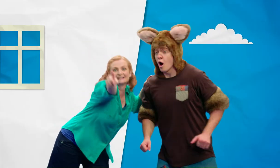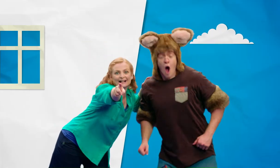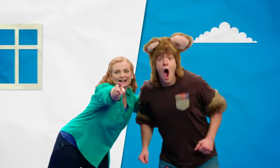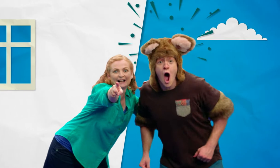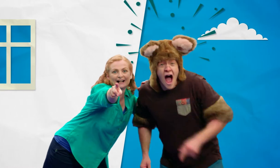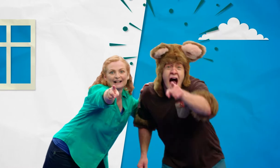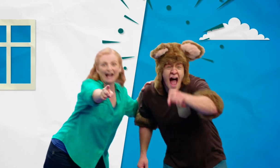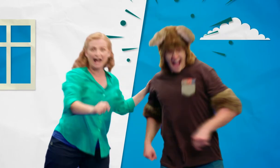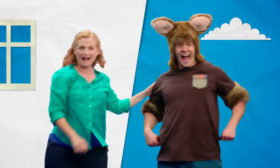Look!